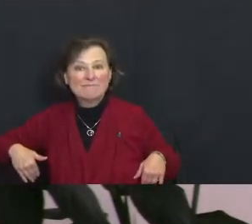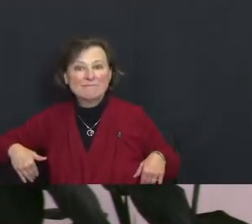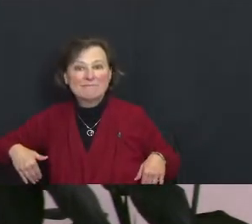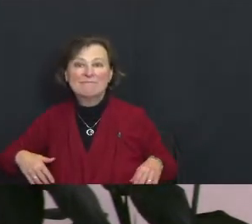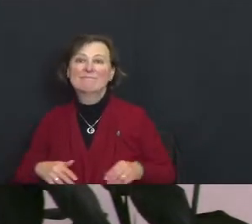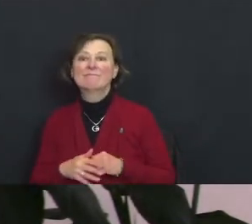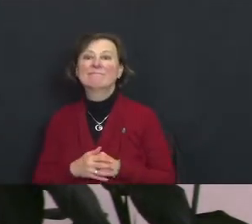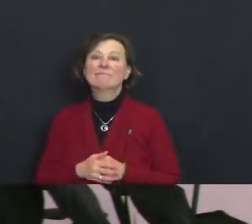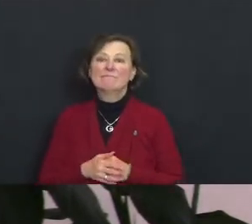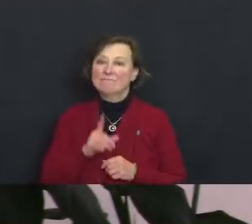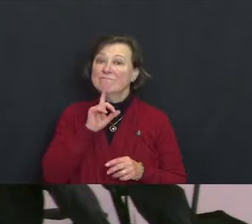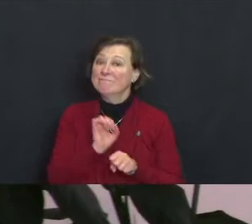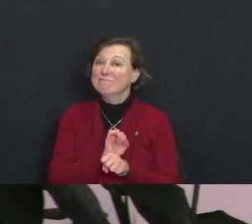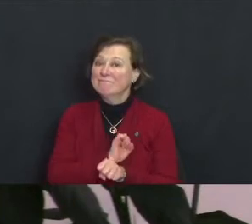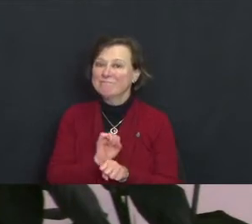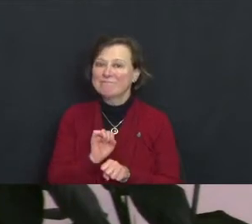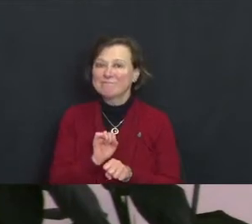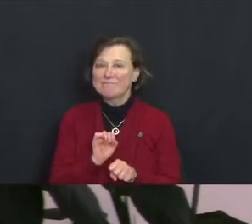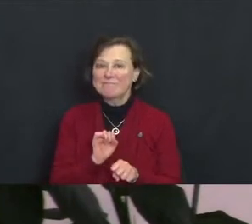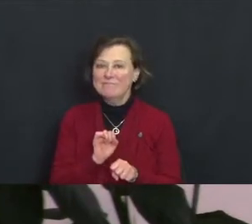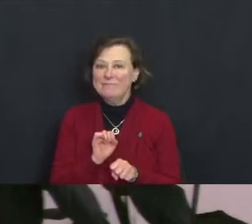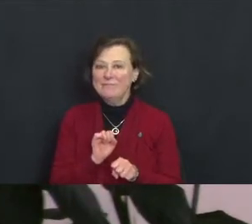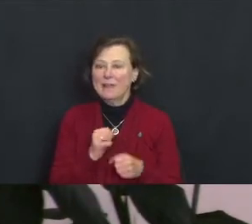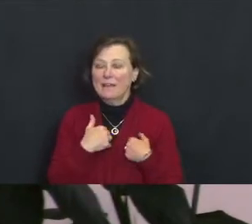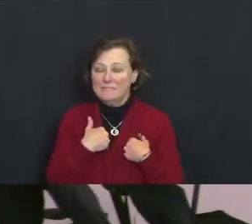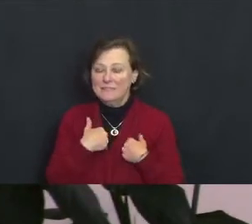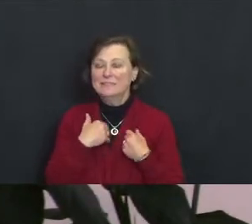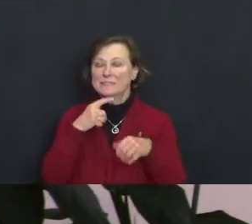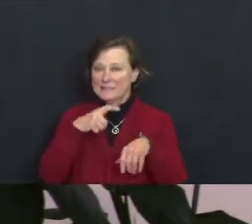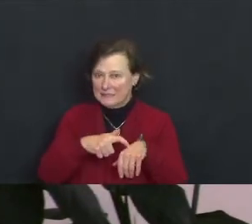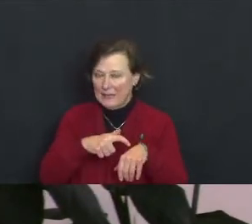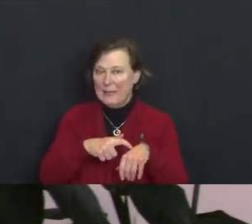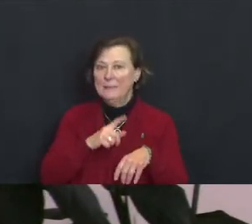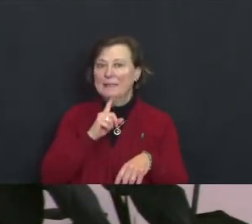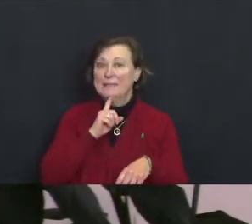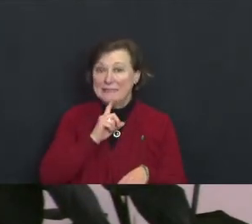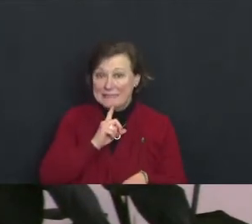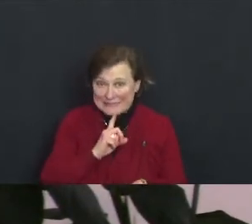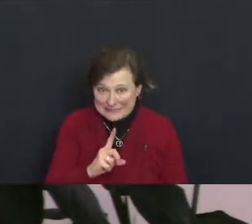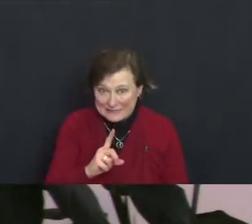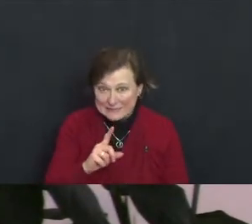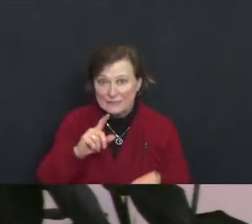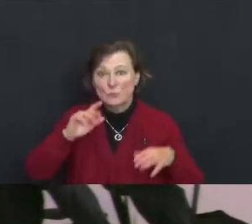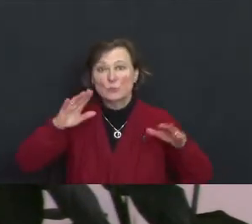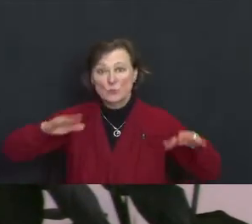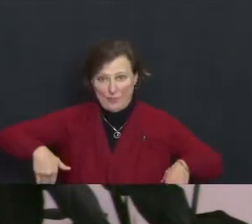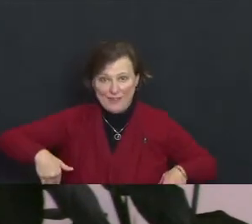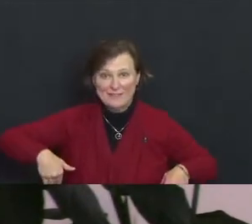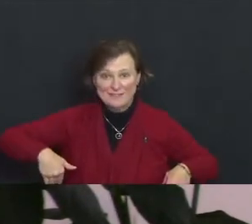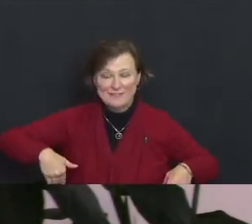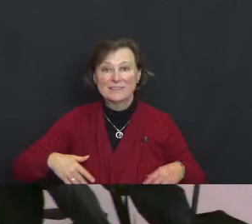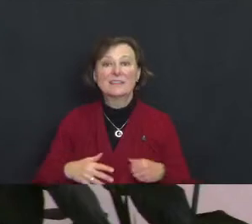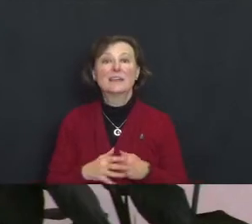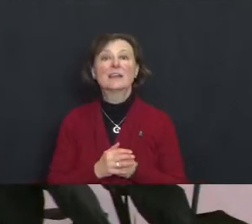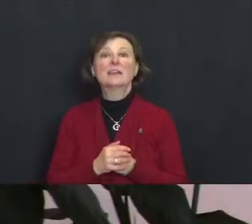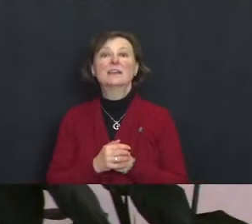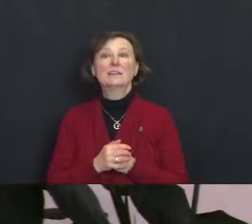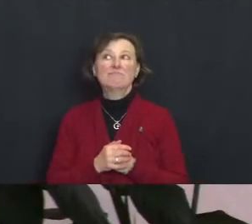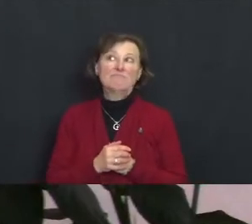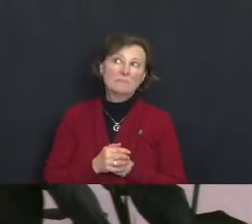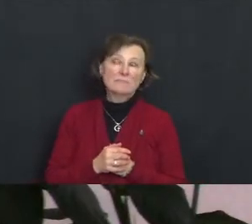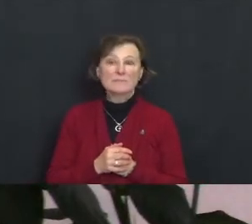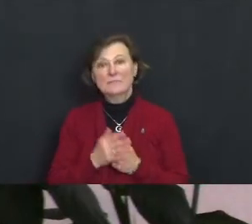Indeed, there are times when it is too late You might think it's strange that I am reading